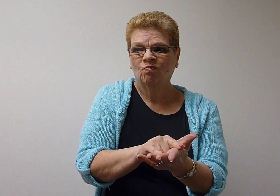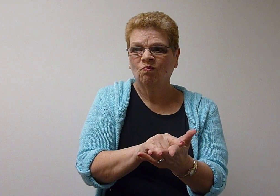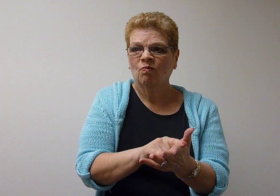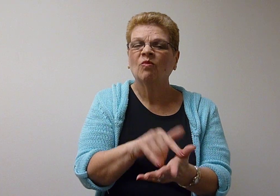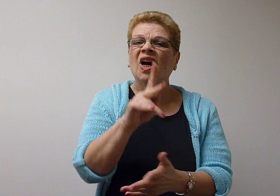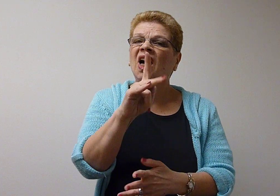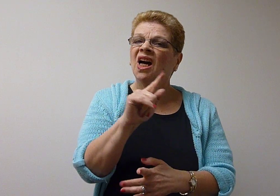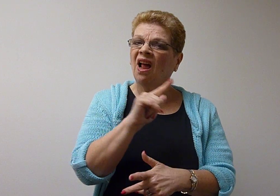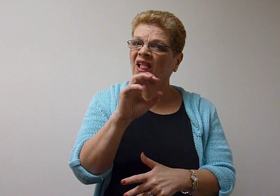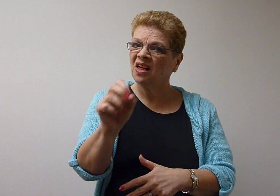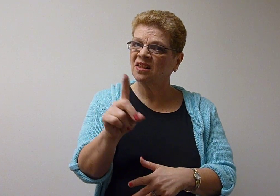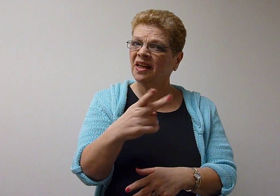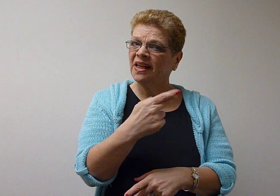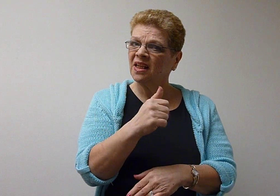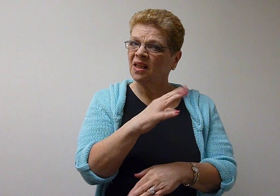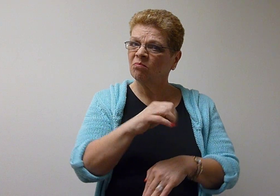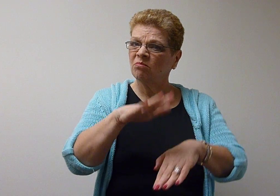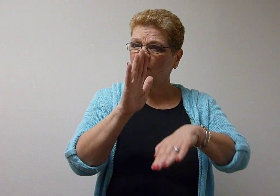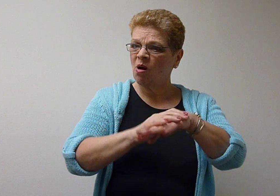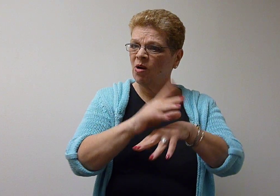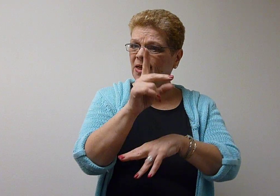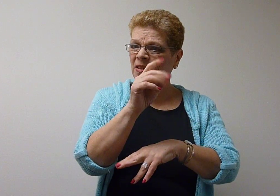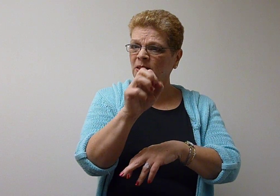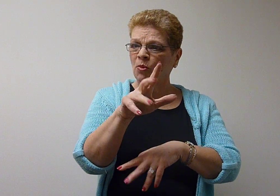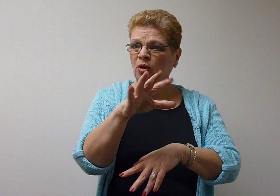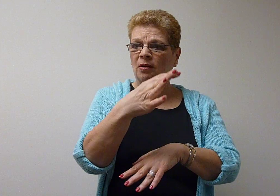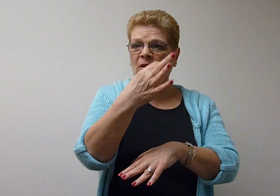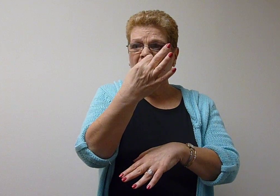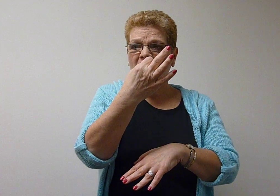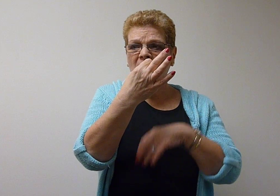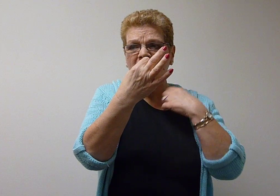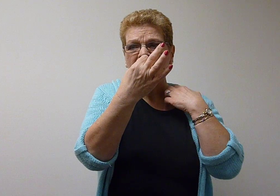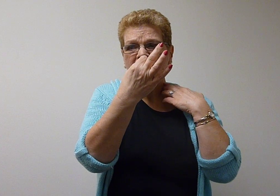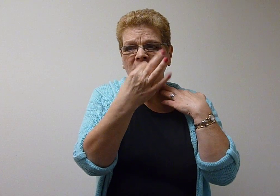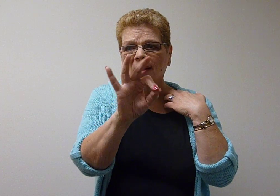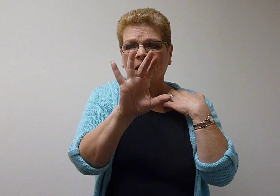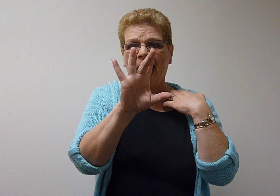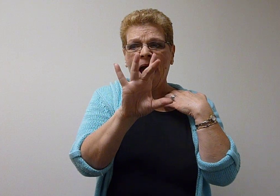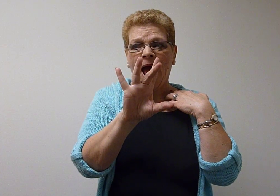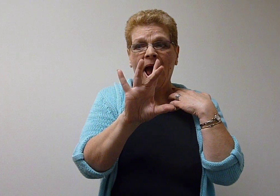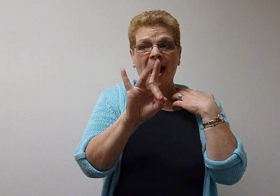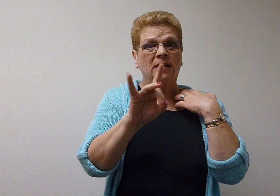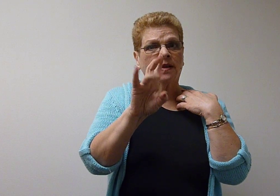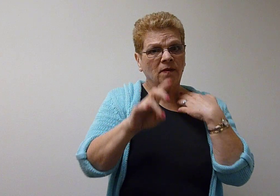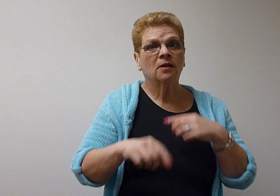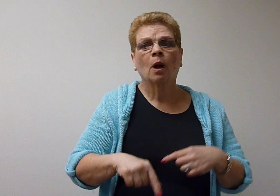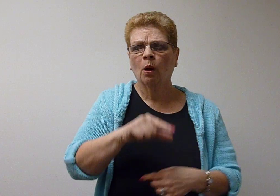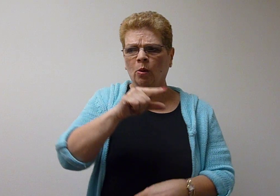that killed him on December 3, 1987.